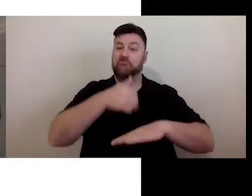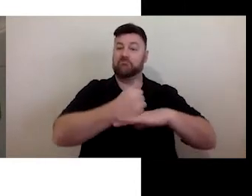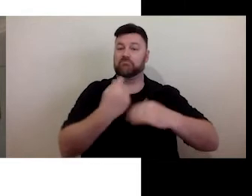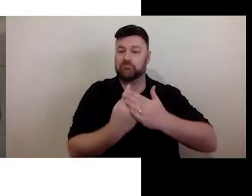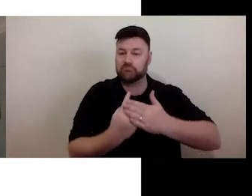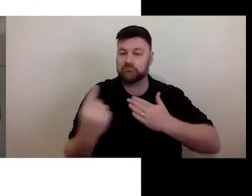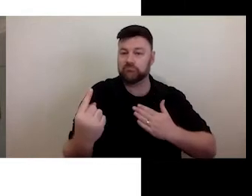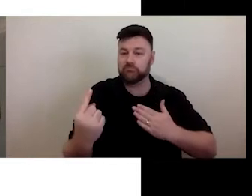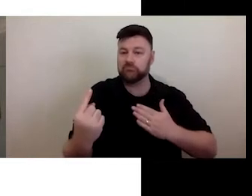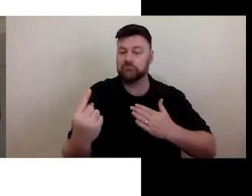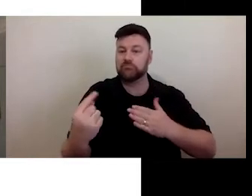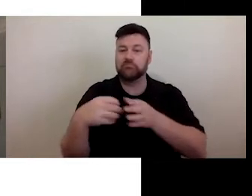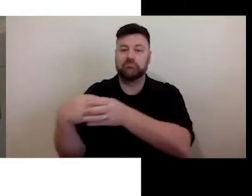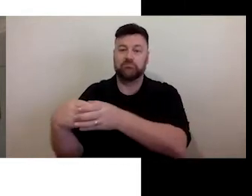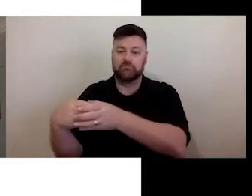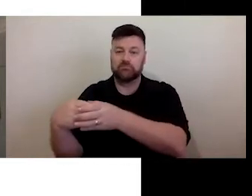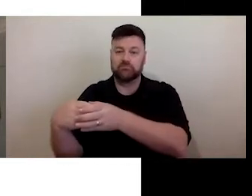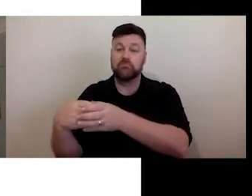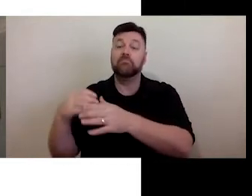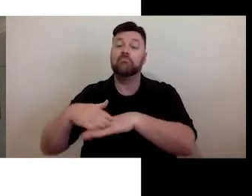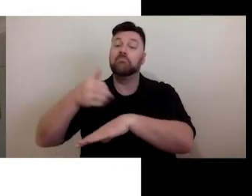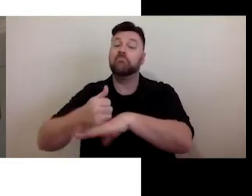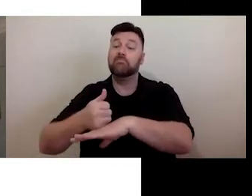in 2013.